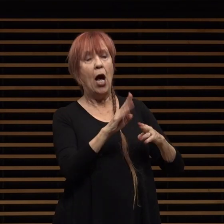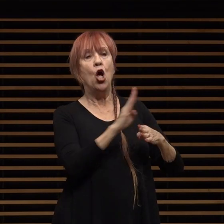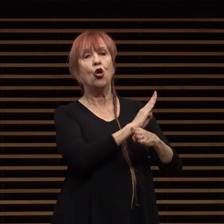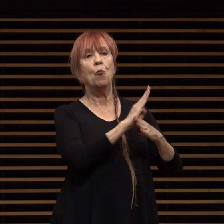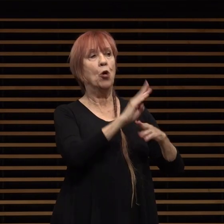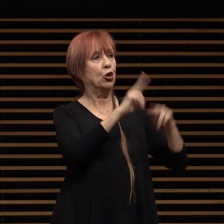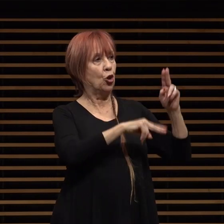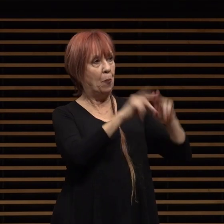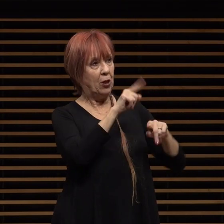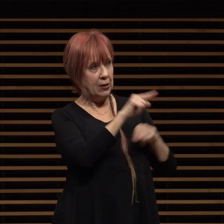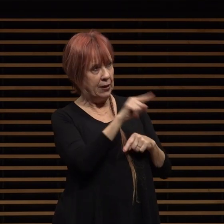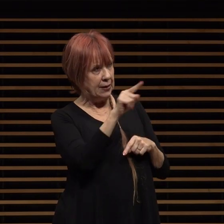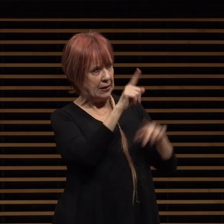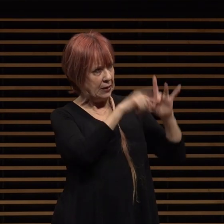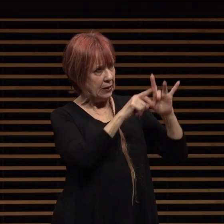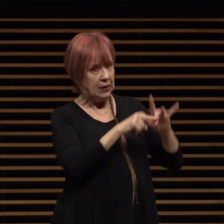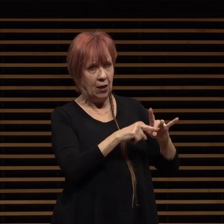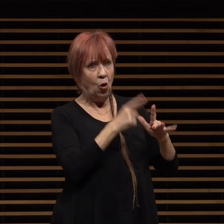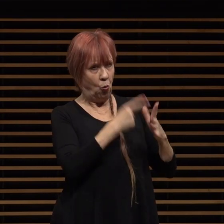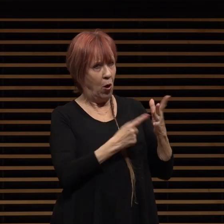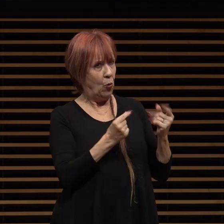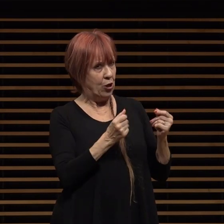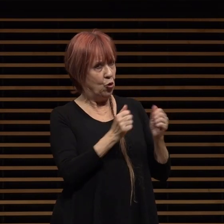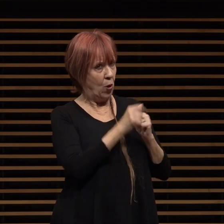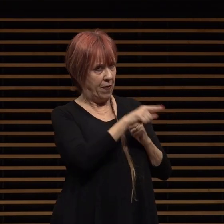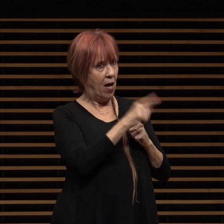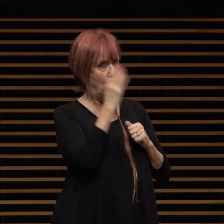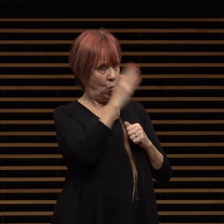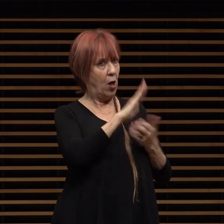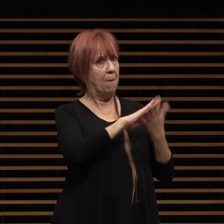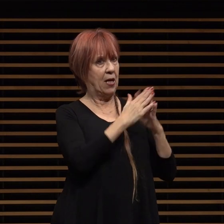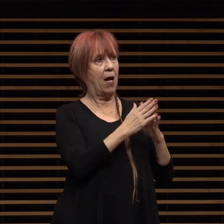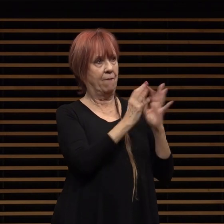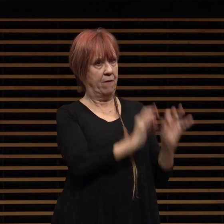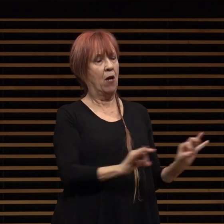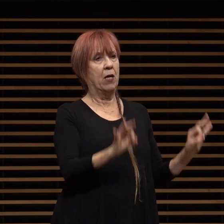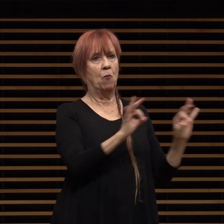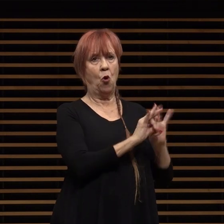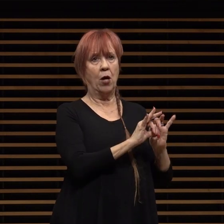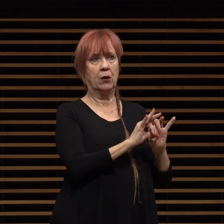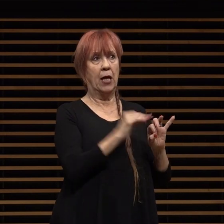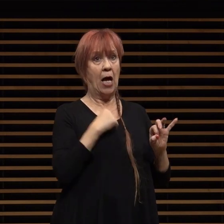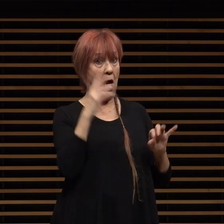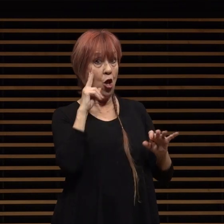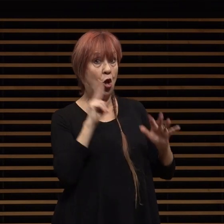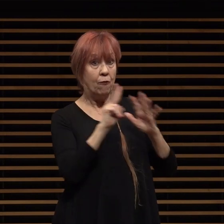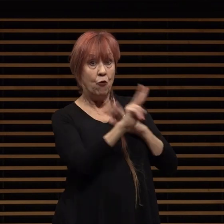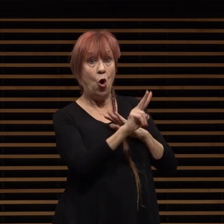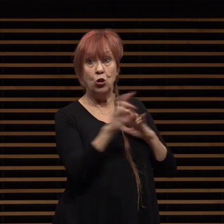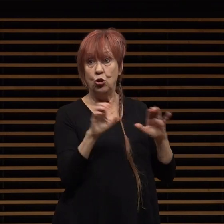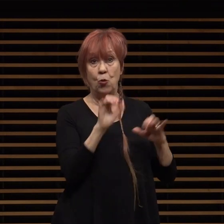very important and so i look forward to